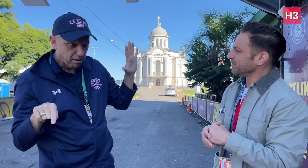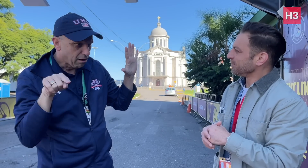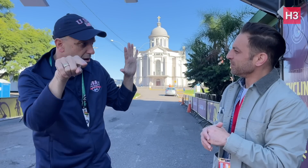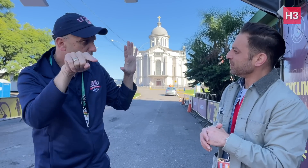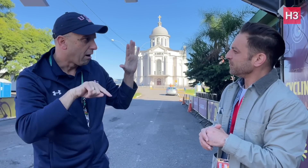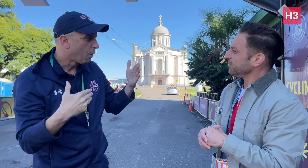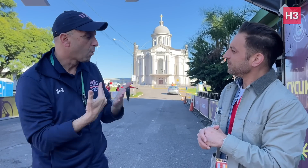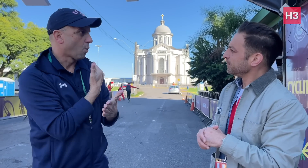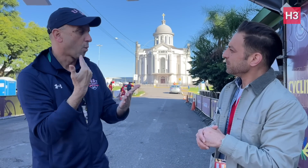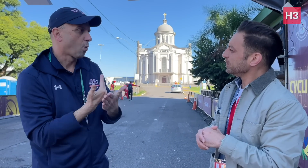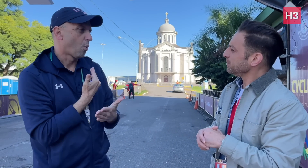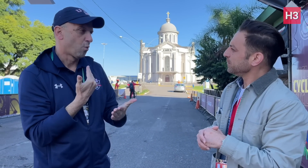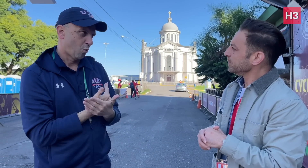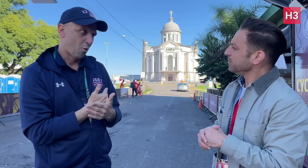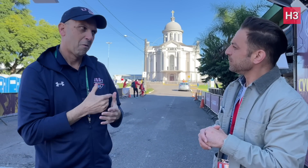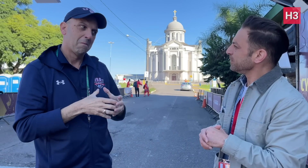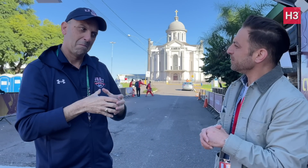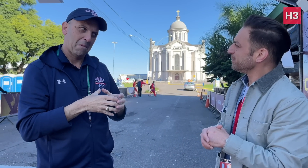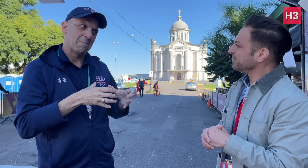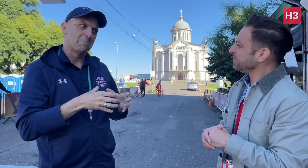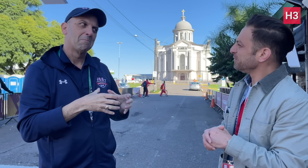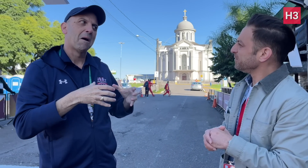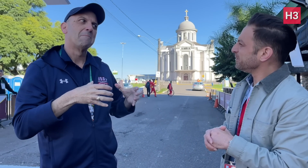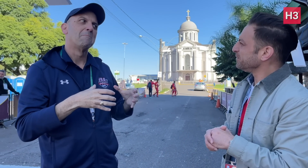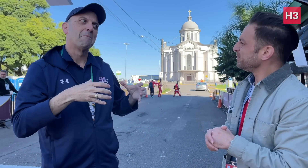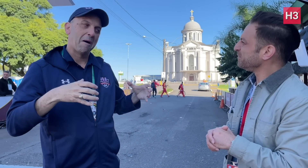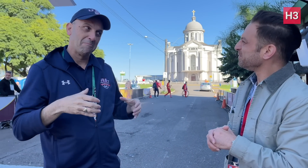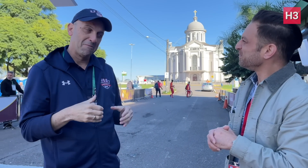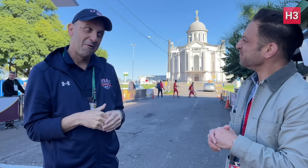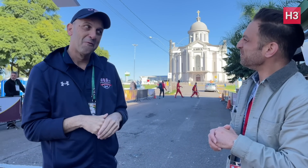that the sport is becoming more popular.